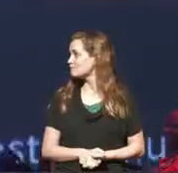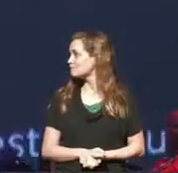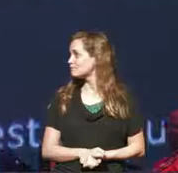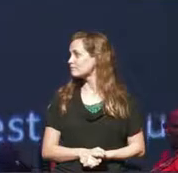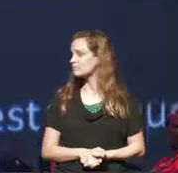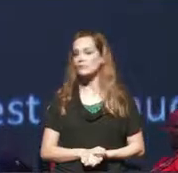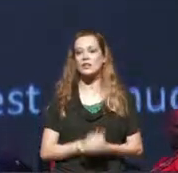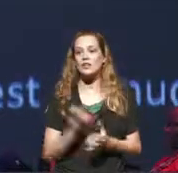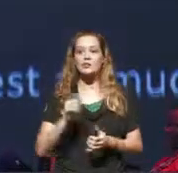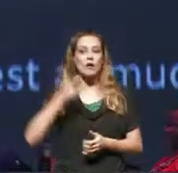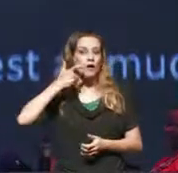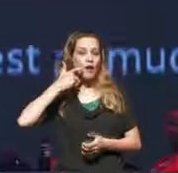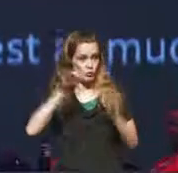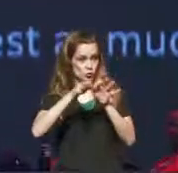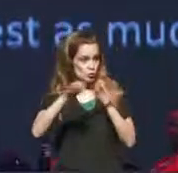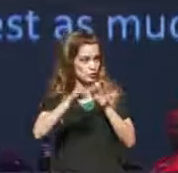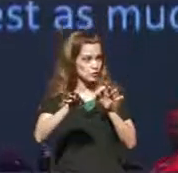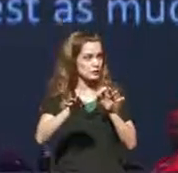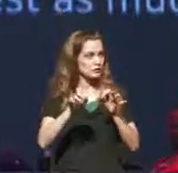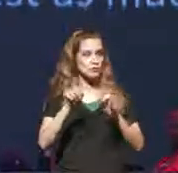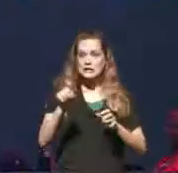There is audio description so if you needed audio description Kat is providing audio